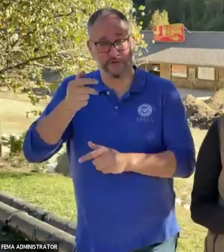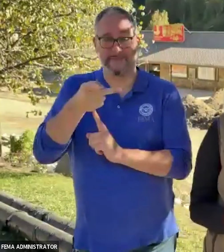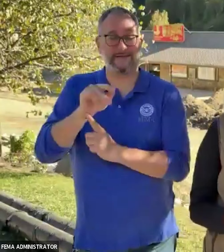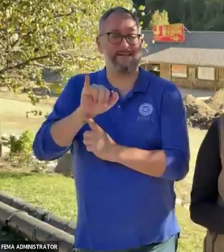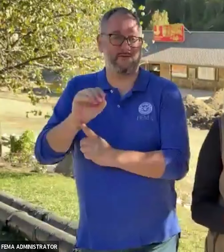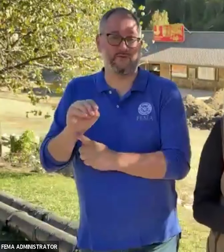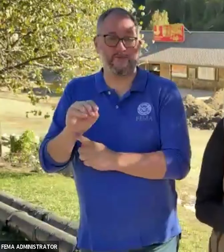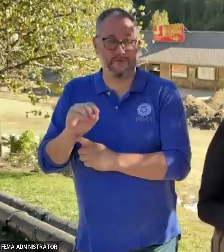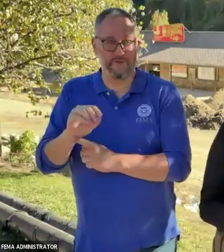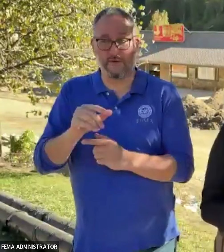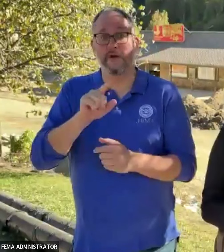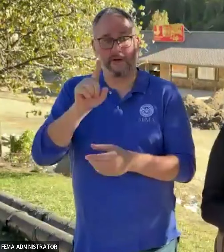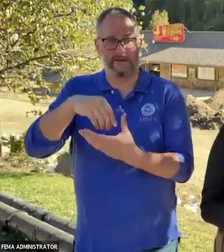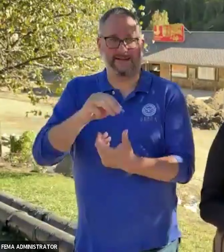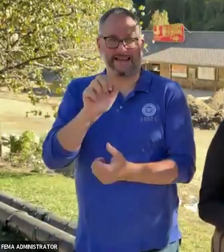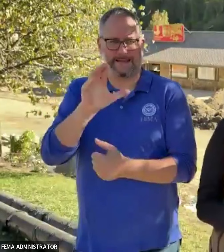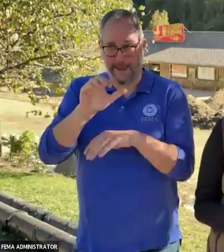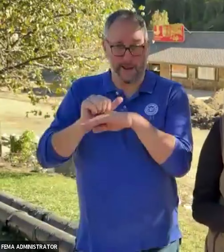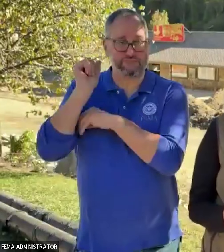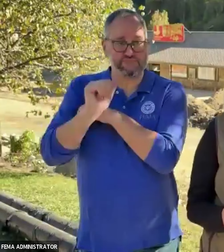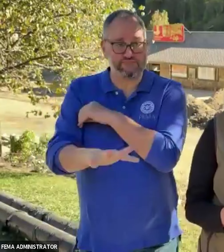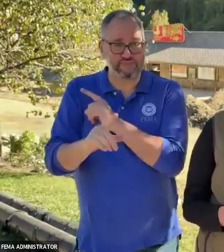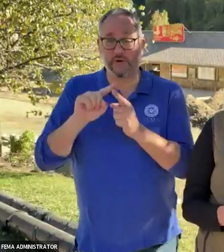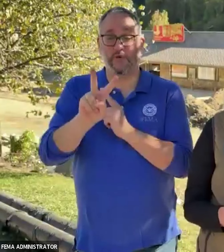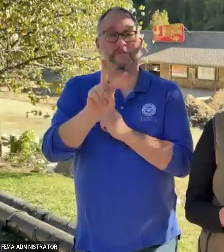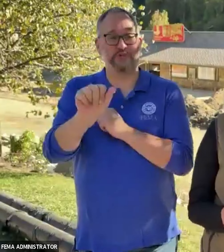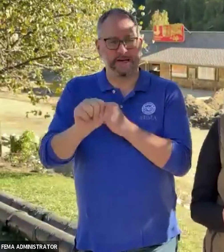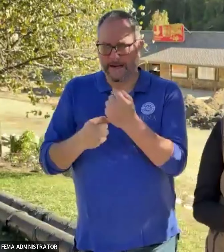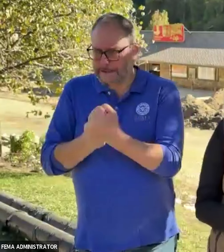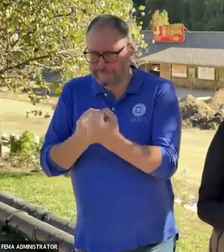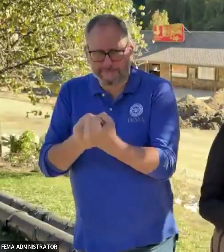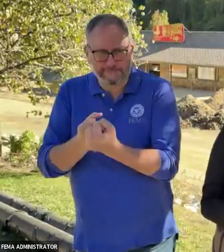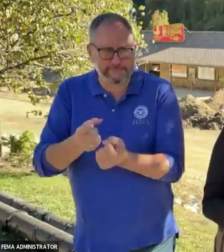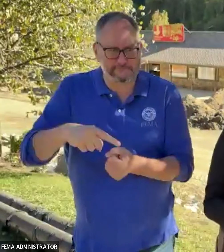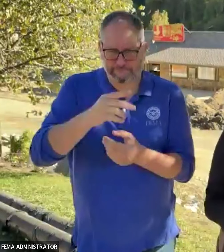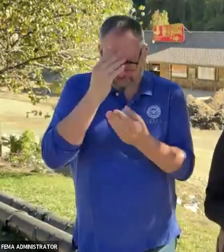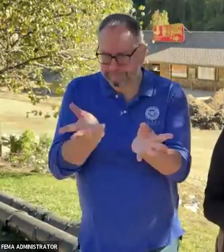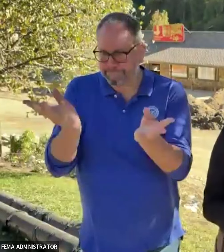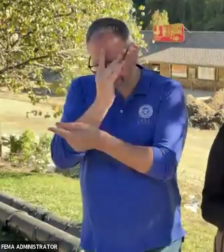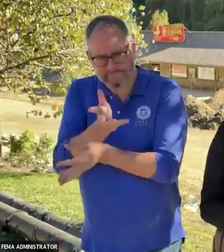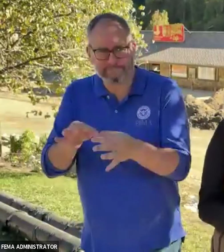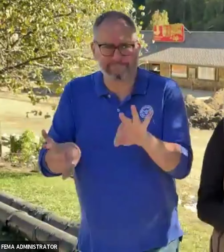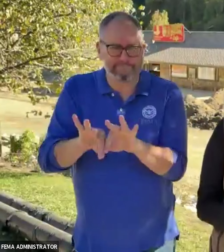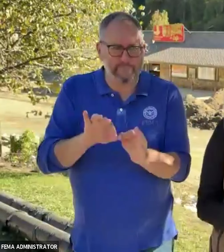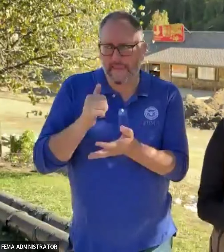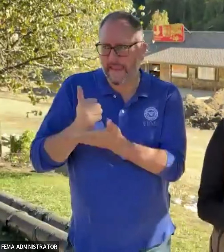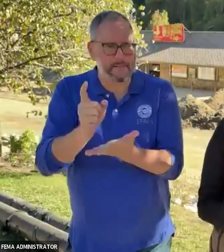She was helping out in Virginia, ensuring survivors were getting the information and the assistance that they needed to get back on their feet.